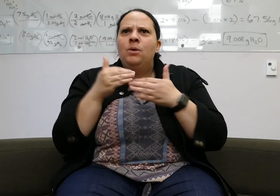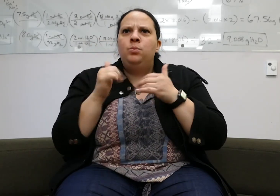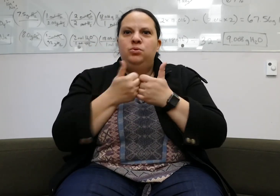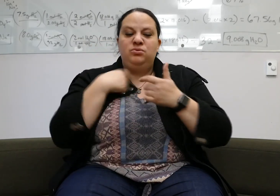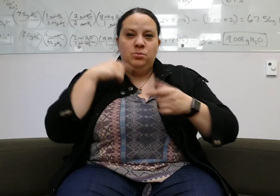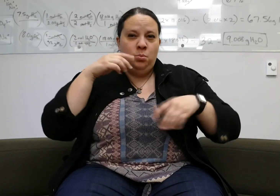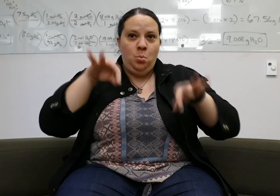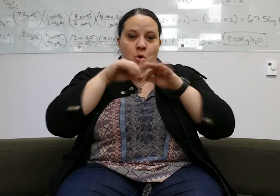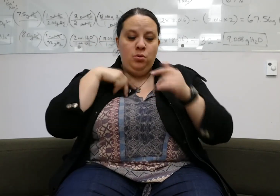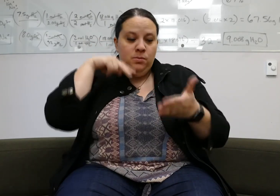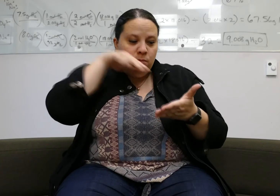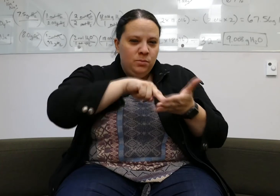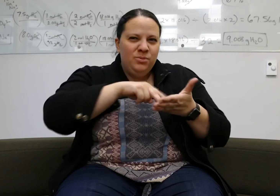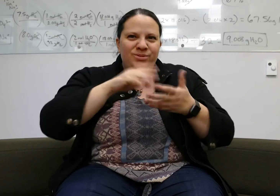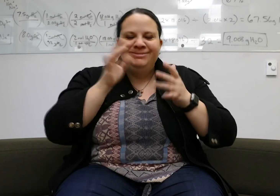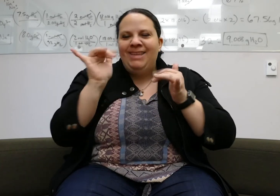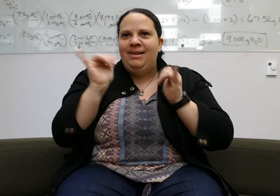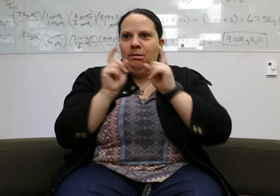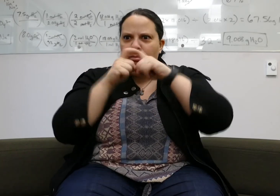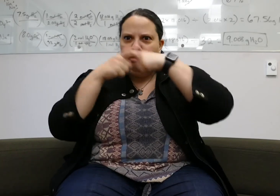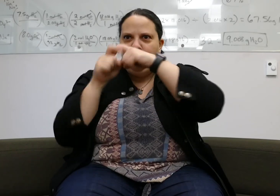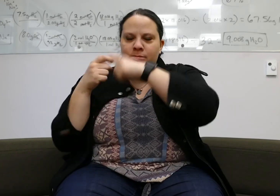I learned how to figure those words out using a translated guide.